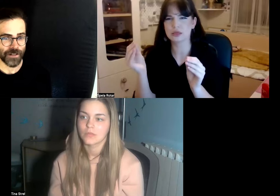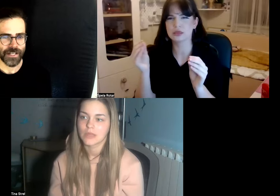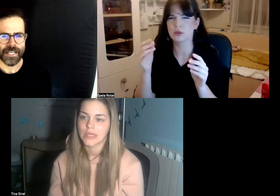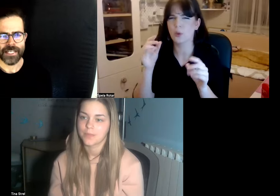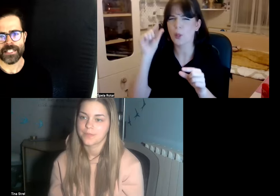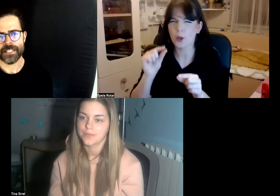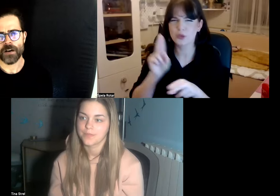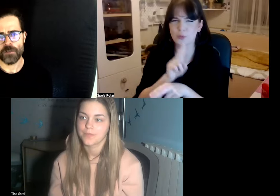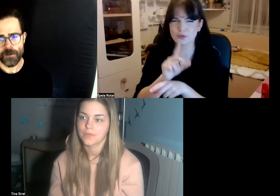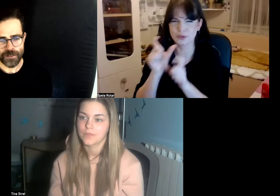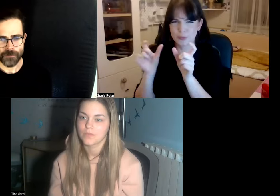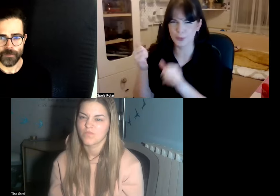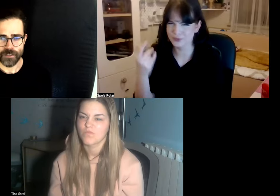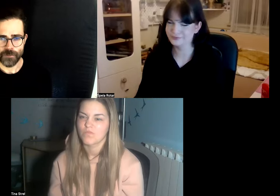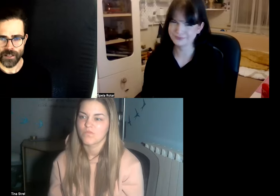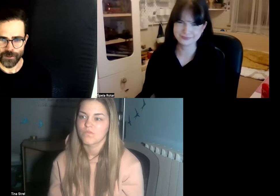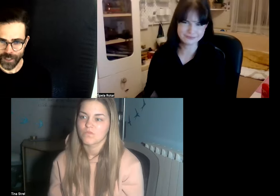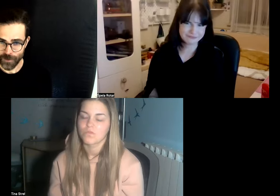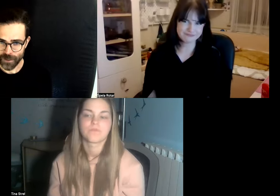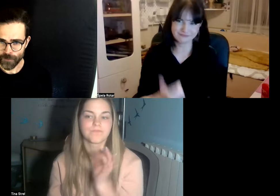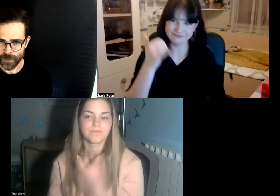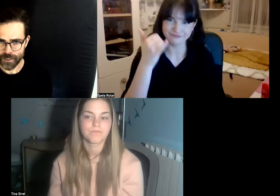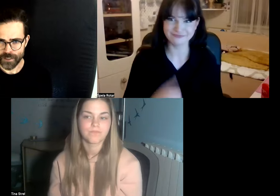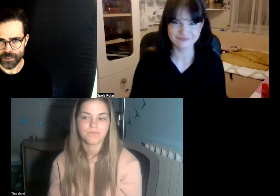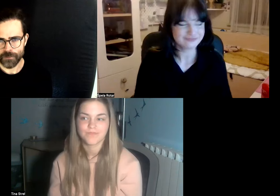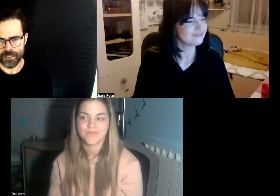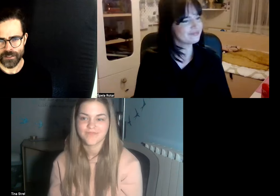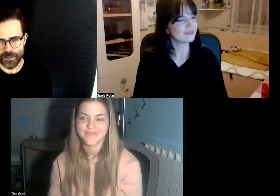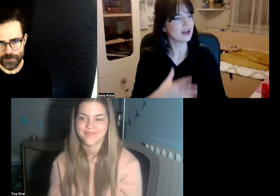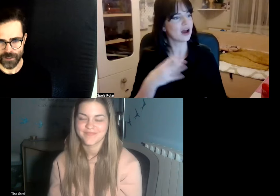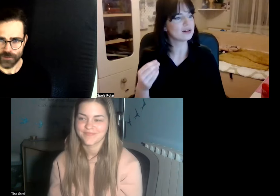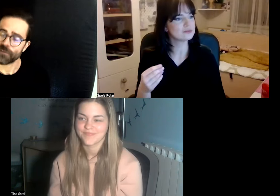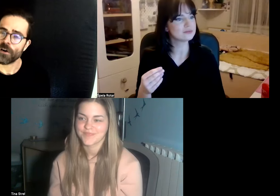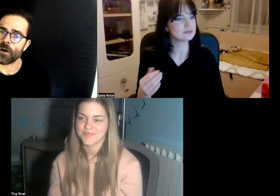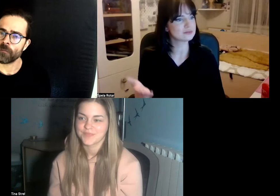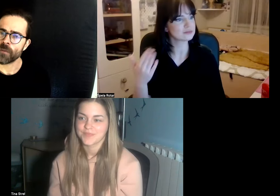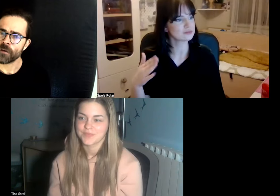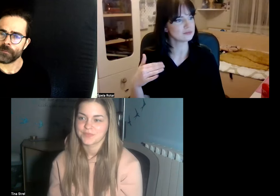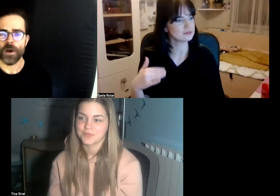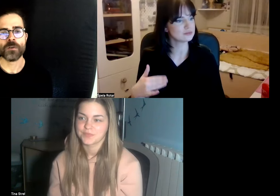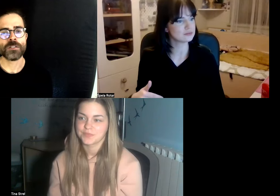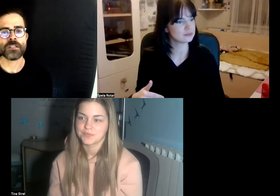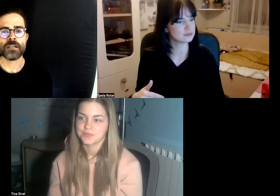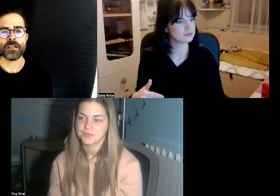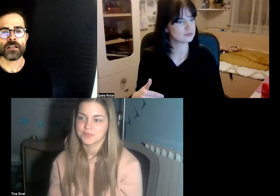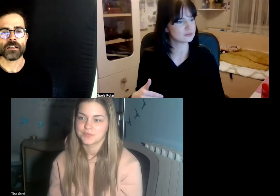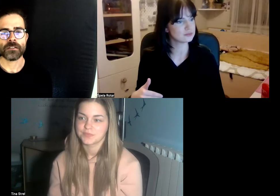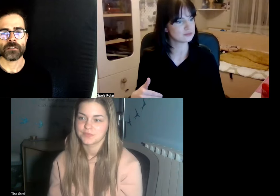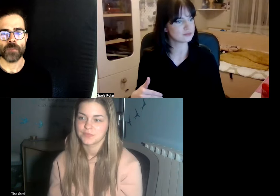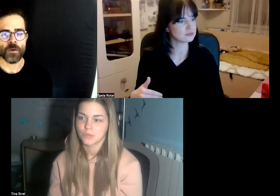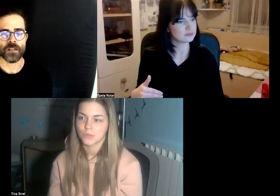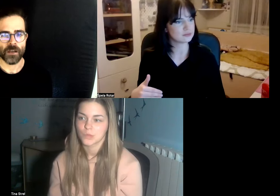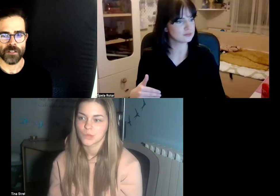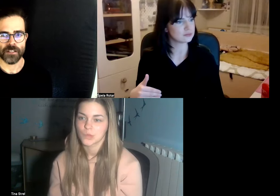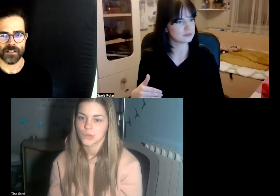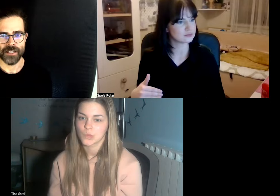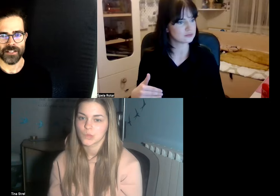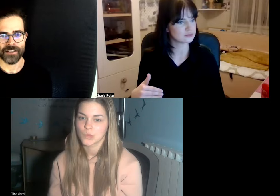yes our grammar Spelca's continuing is completely different from most spoken languages yes